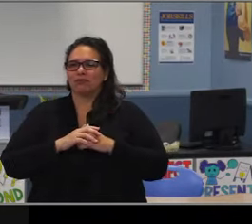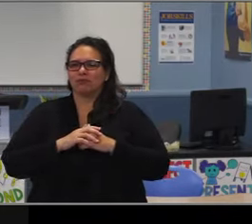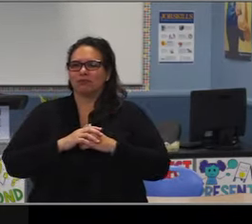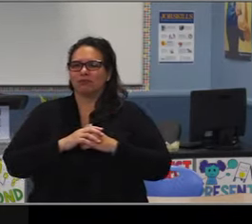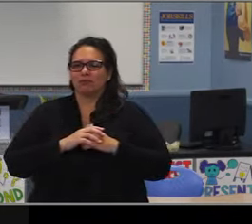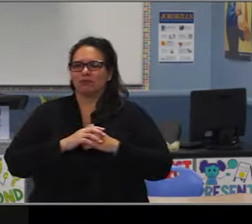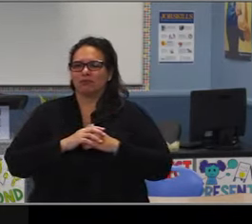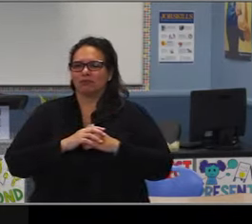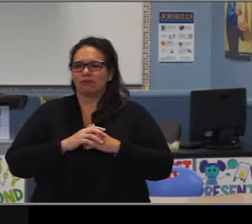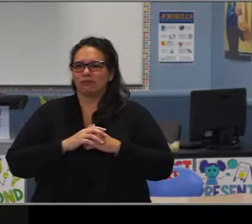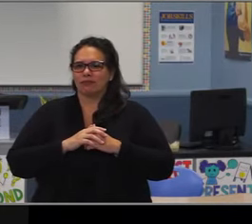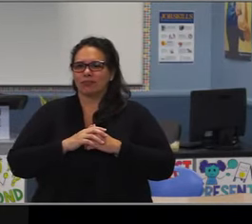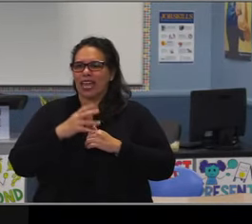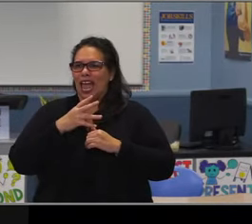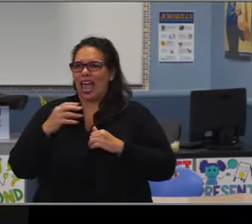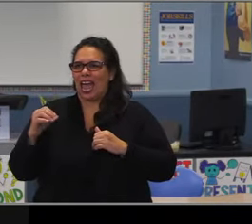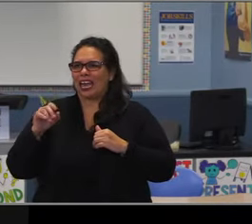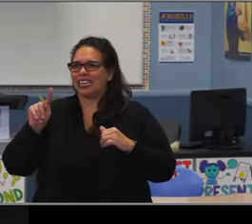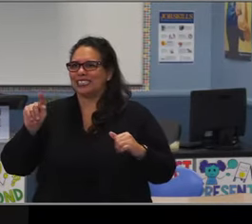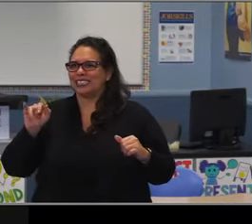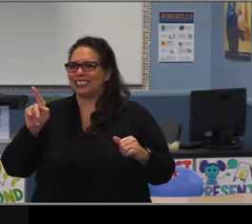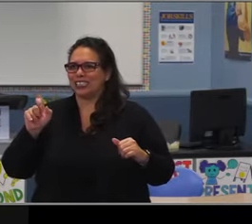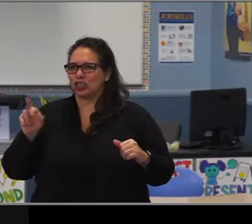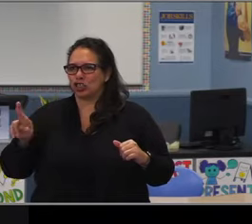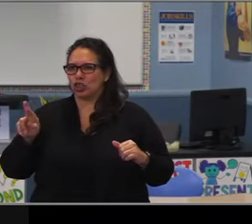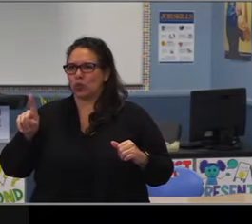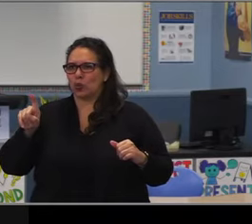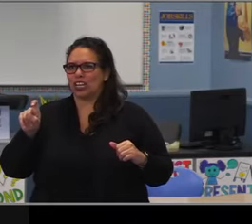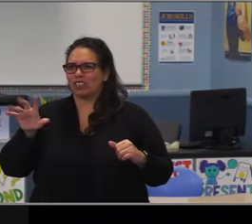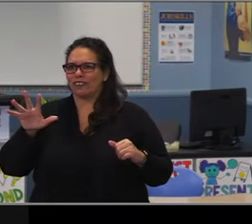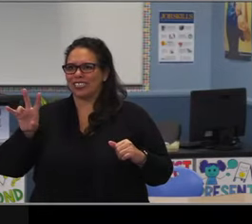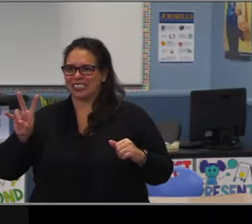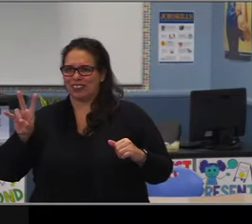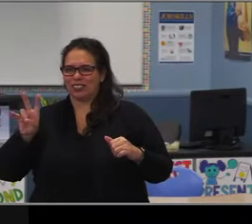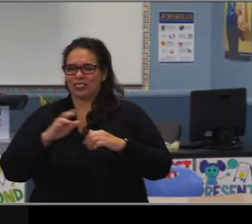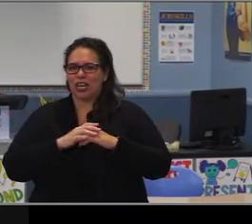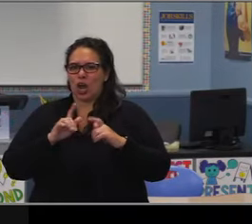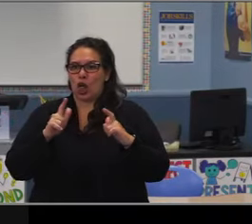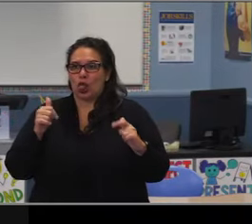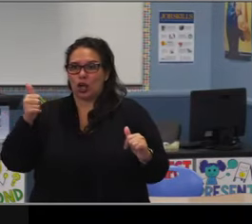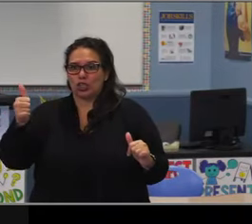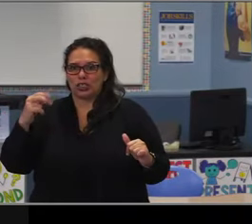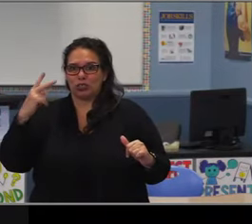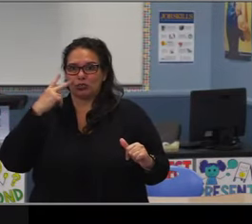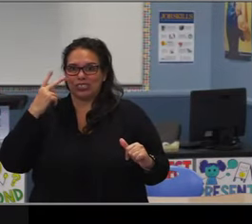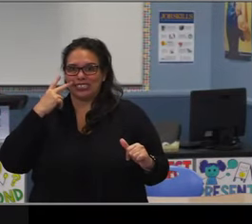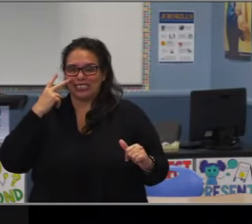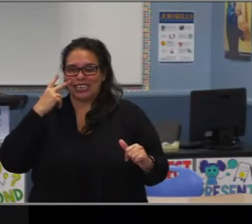that could be music programs, art programs, dance, technology, project lead the way courses.